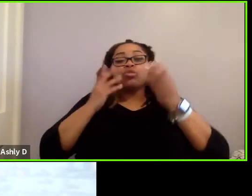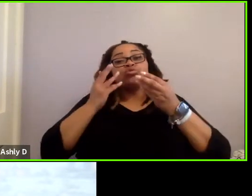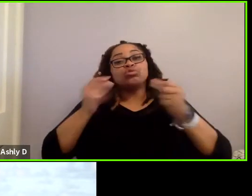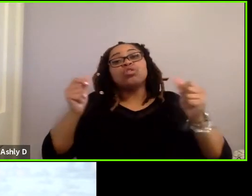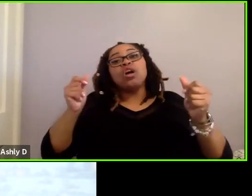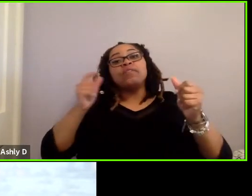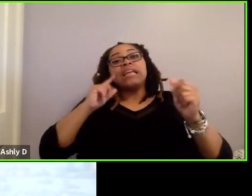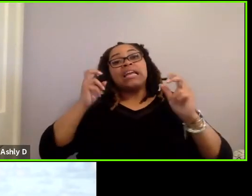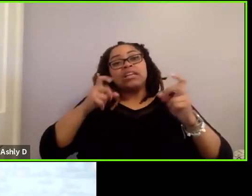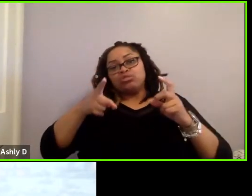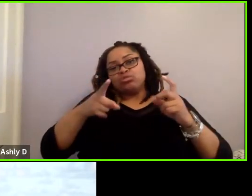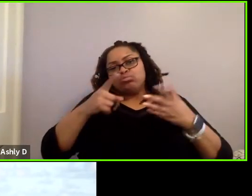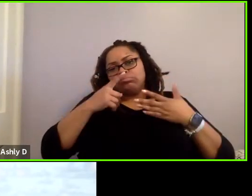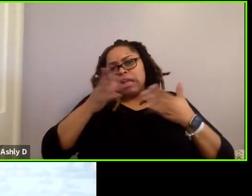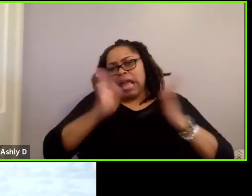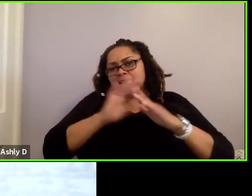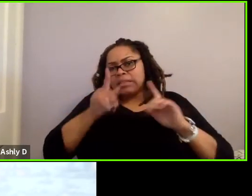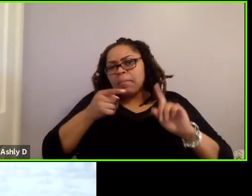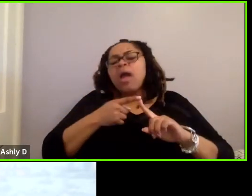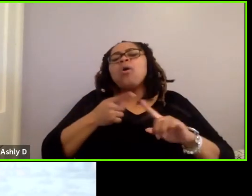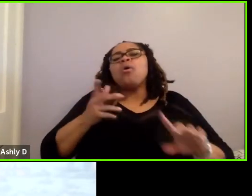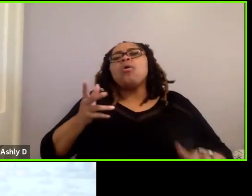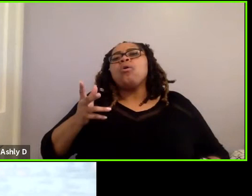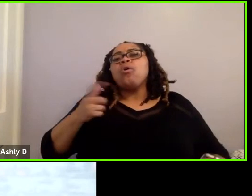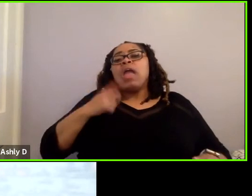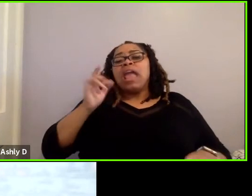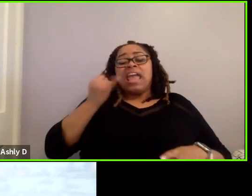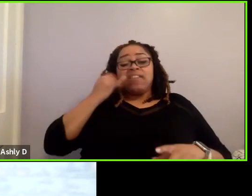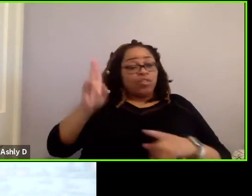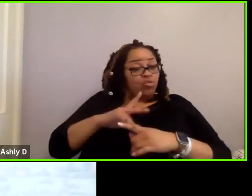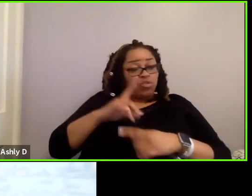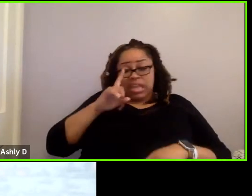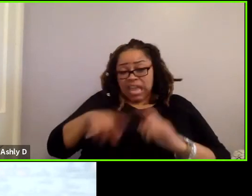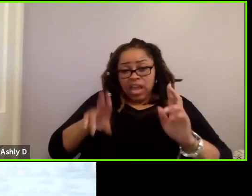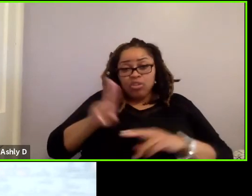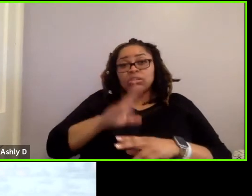issue that you are talking about, if the user is unable to use the cell phone at the time,